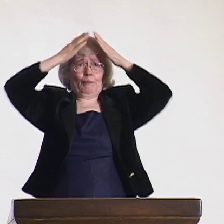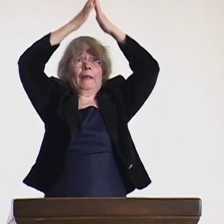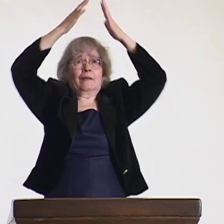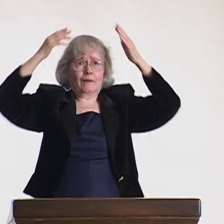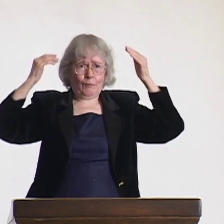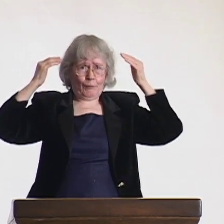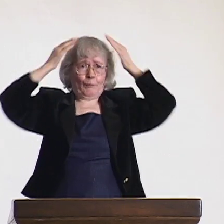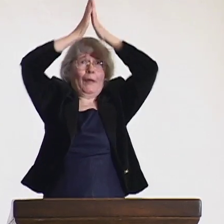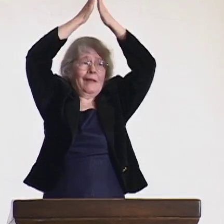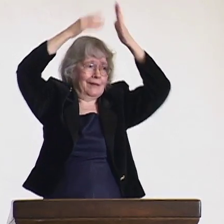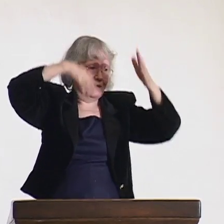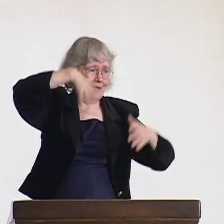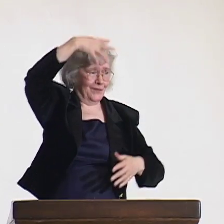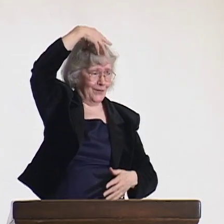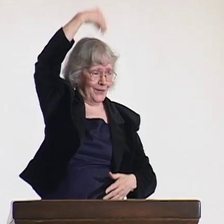It was very funny.